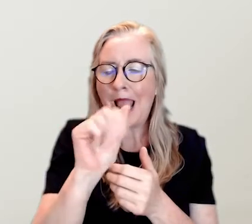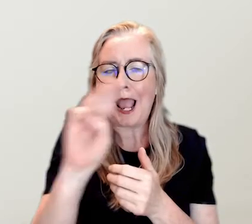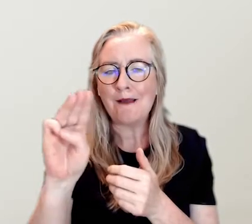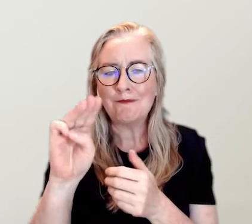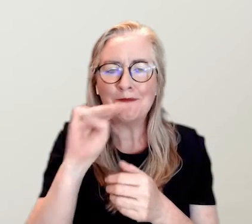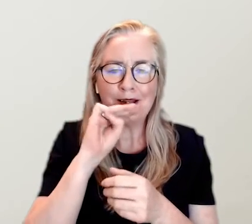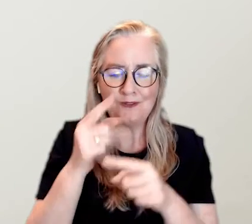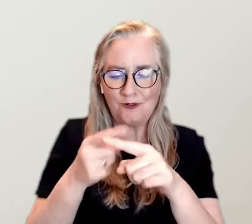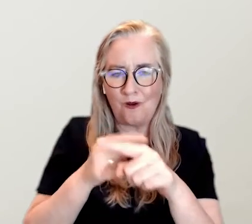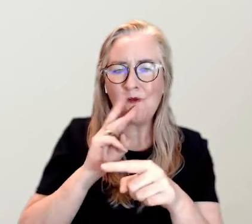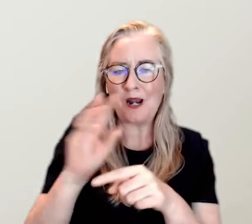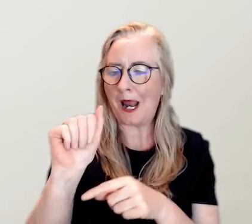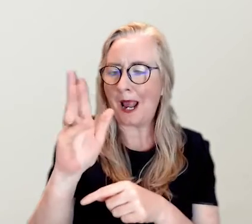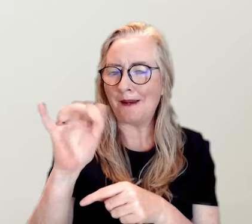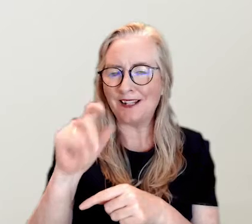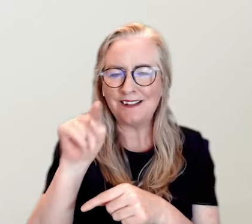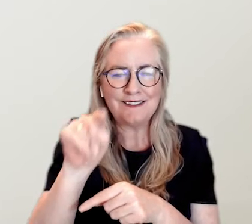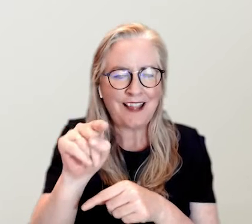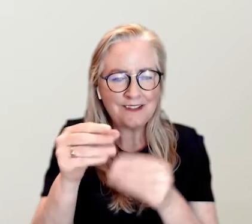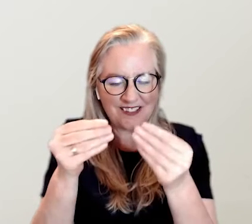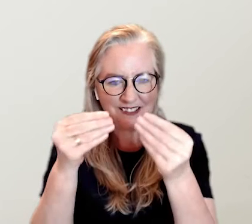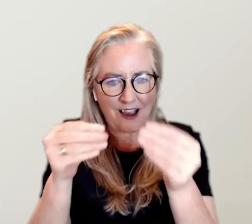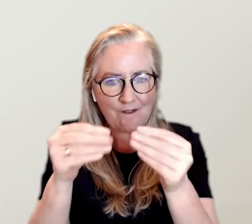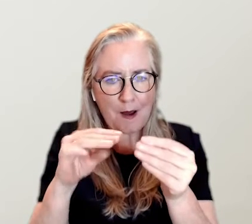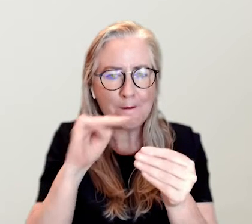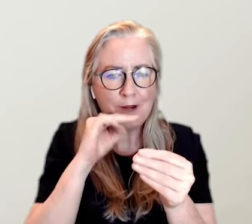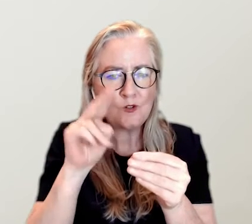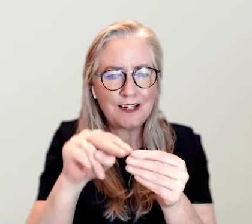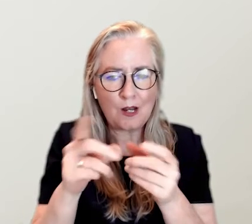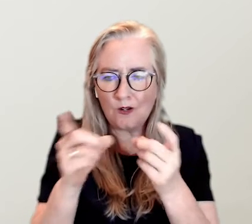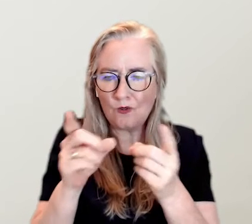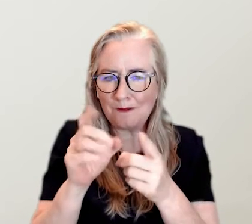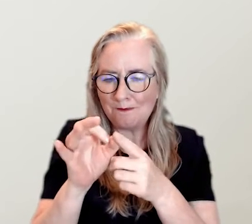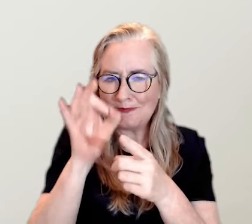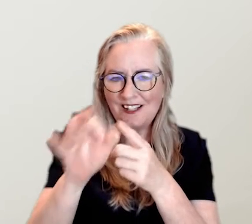The word 'app' is short for application. It is a type of software that allows you